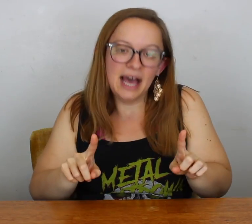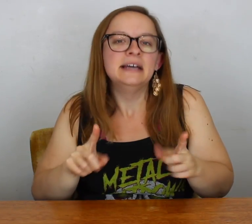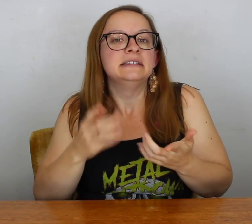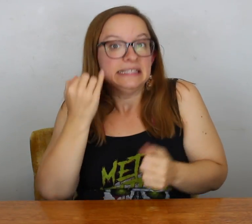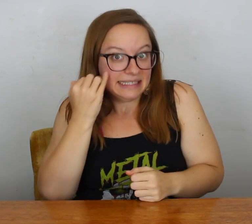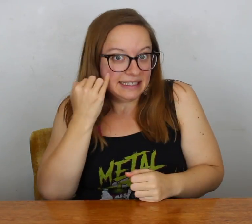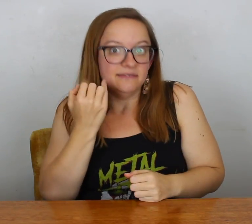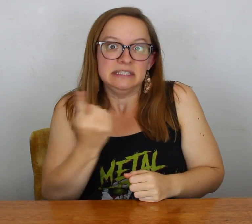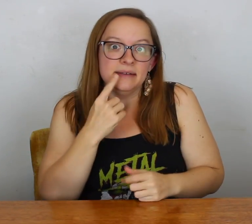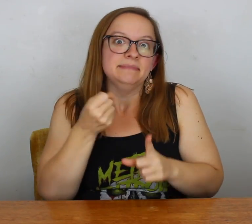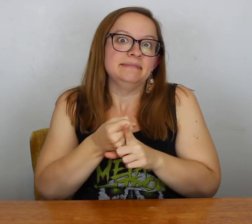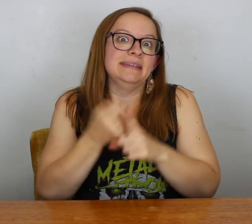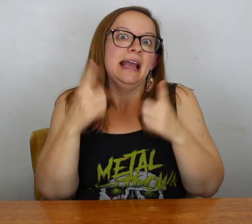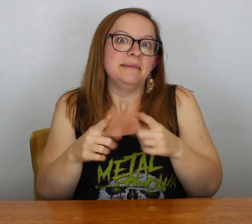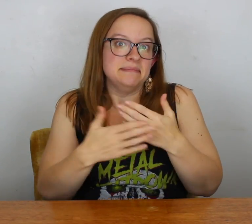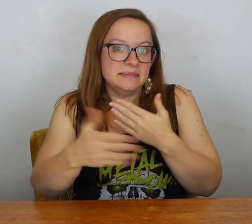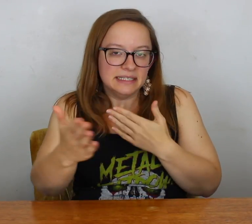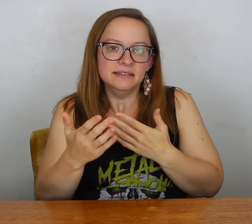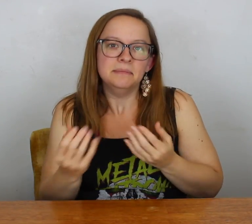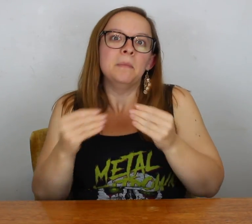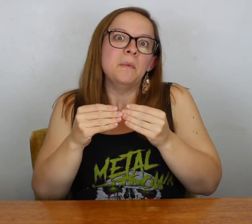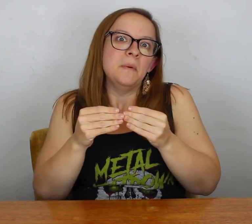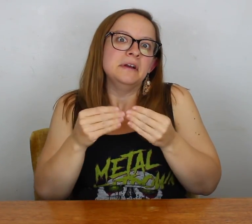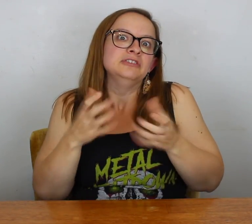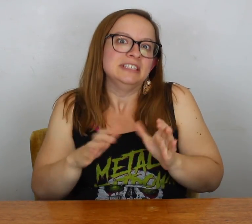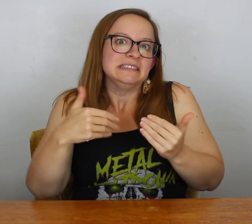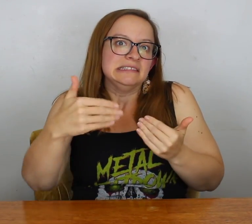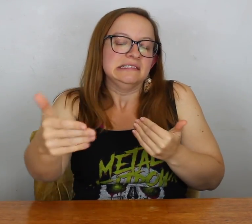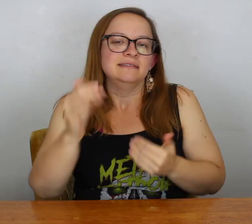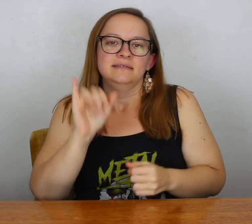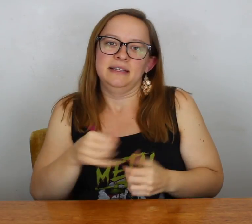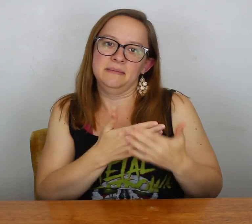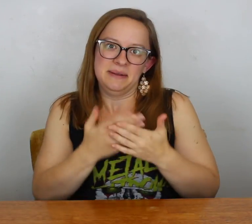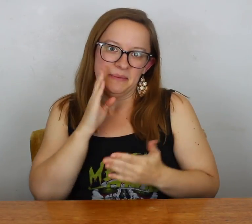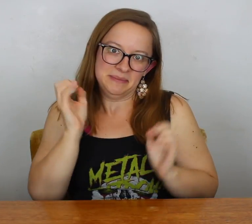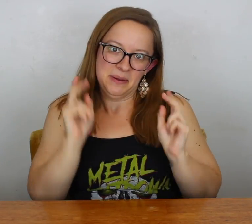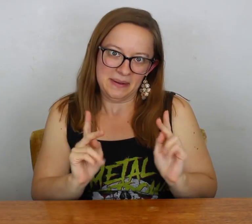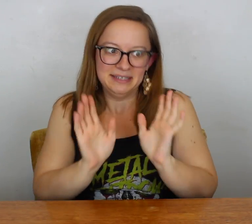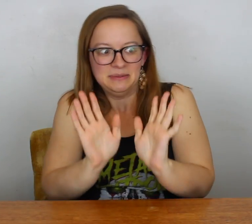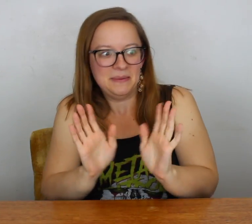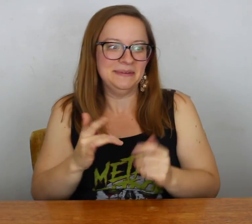but if something were to happen from now on there's more of a chance, as time goes, that the baby will be OK.